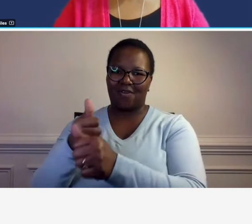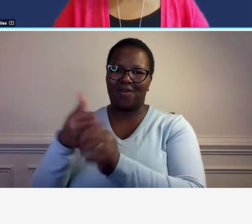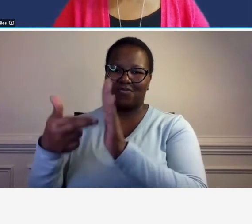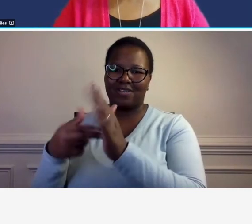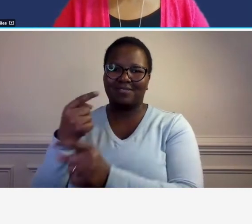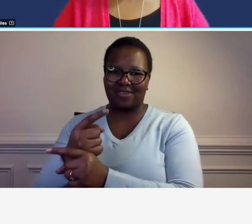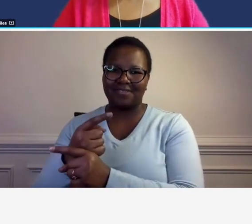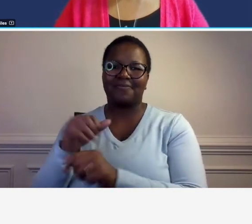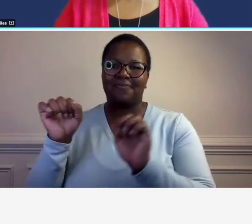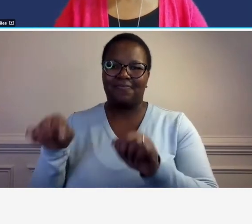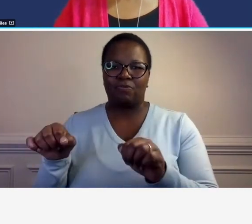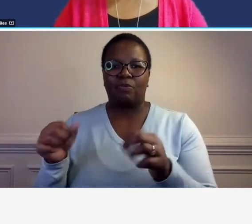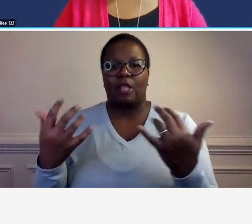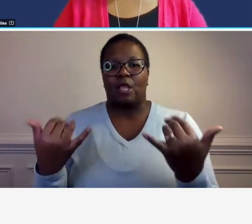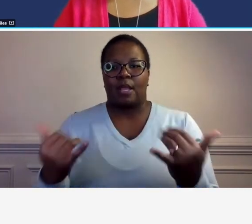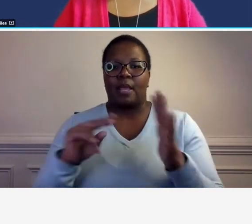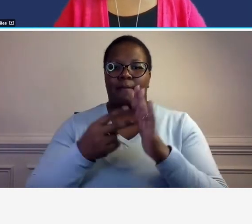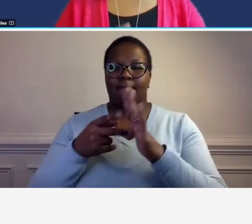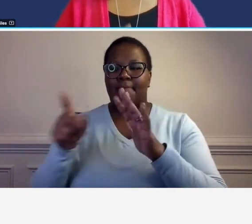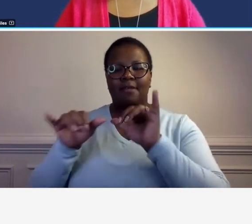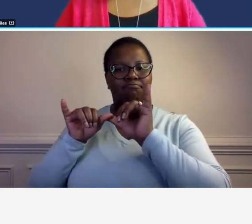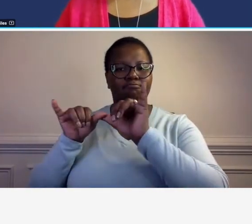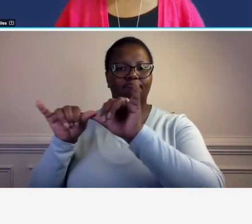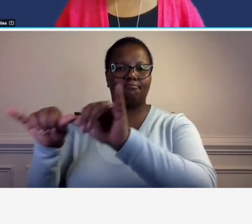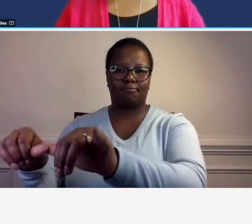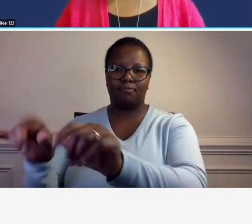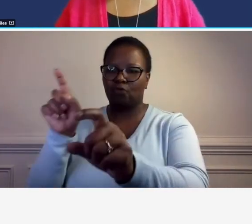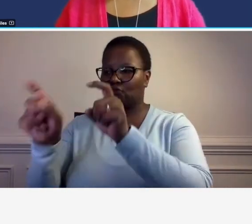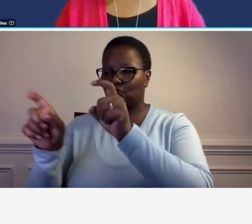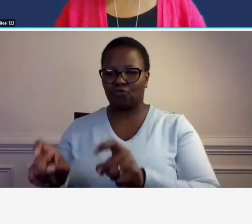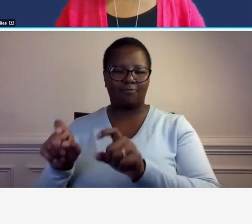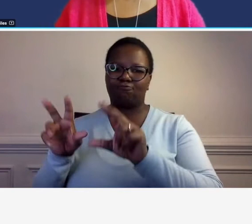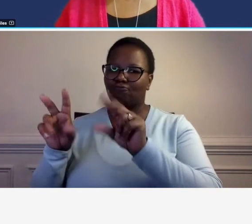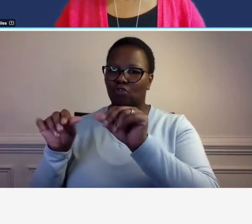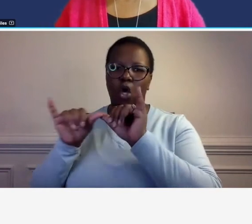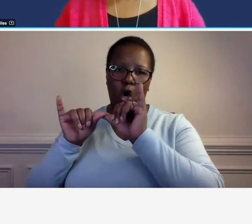you know addresses consistency and the fact that from a job costing standpoint you still need to